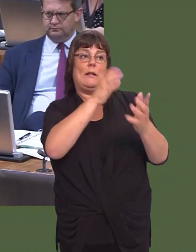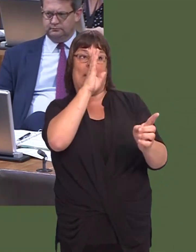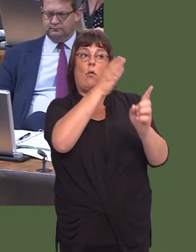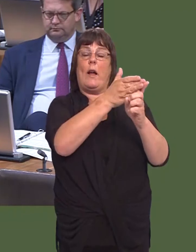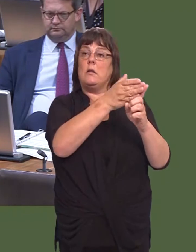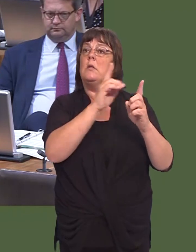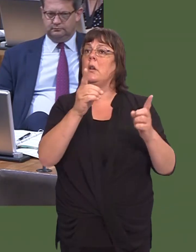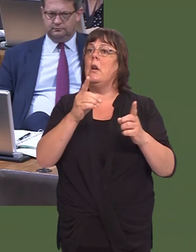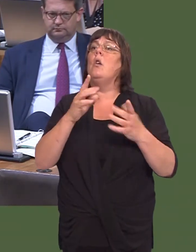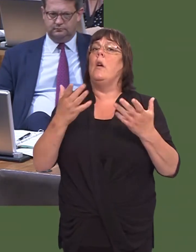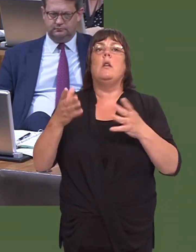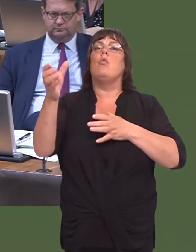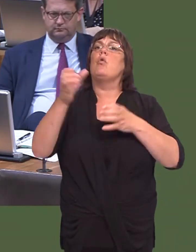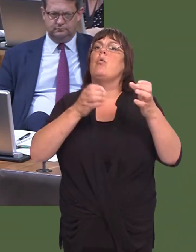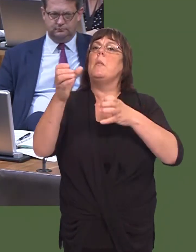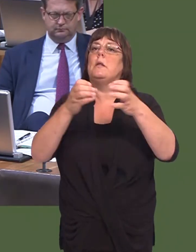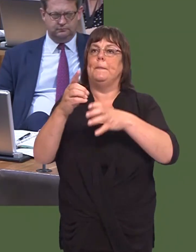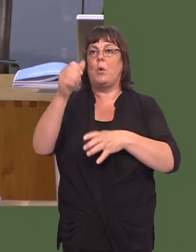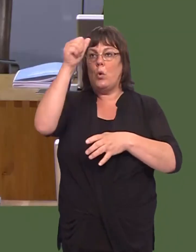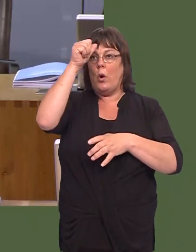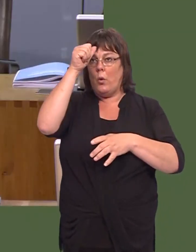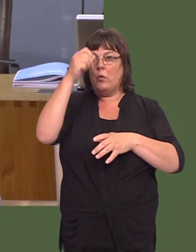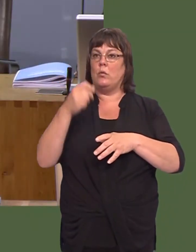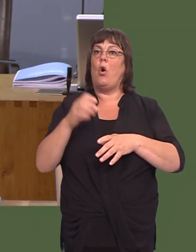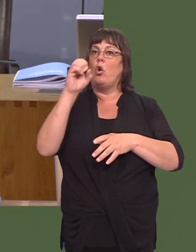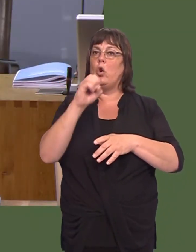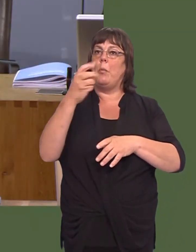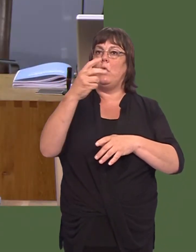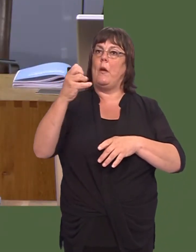Carwyn Jones: In terms of recruitment: he will know in October 2016 we launched a new